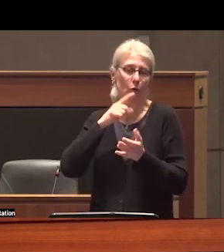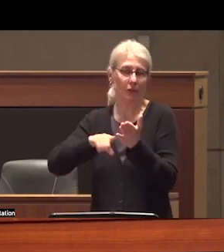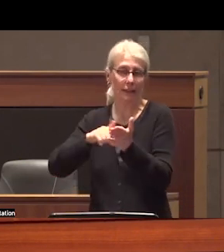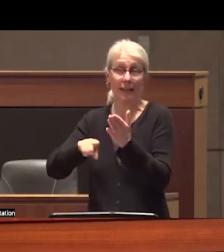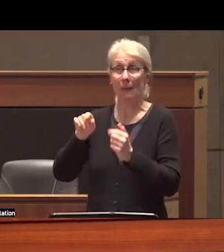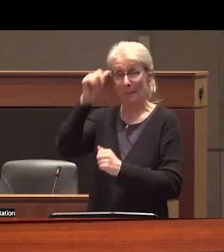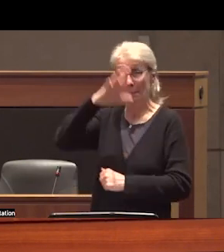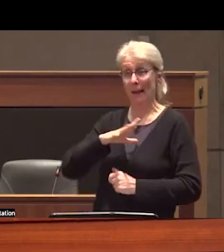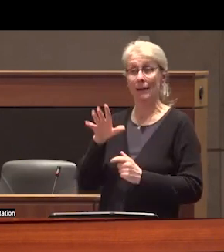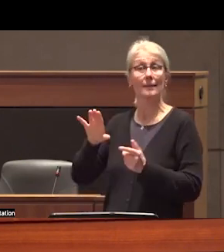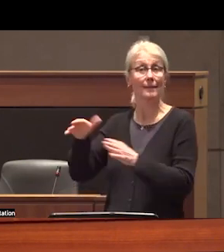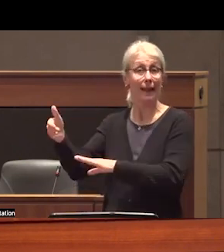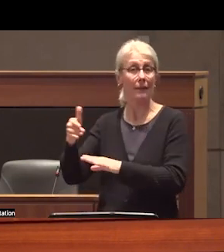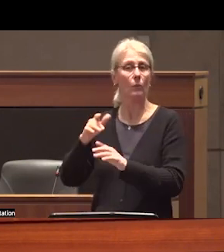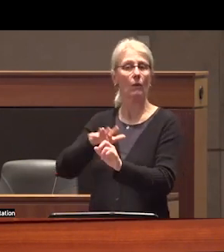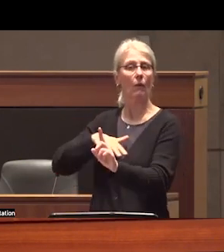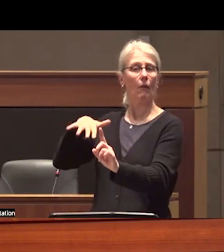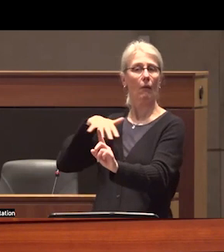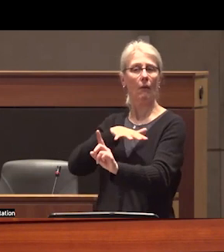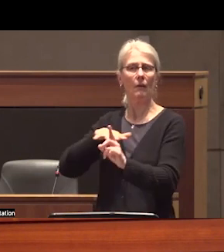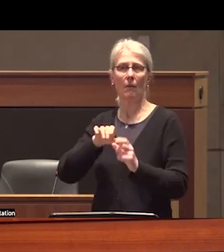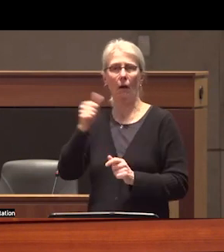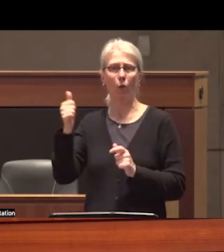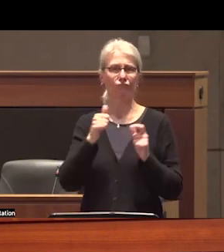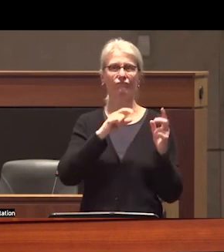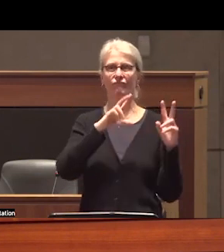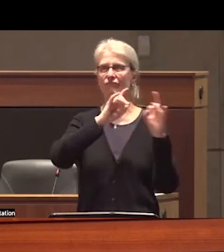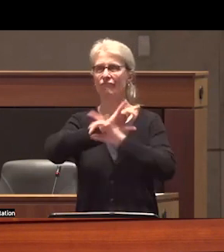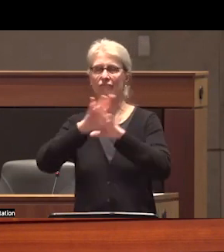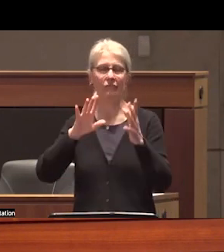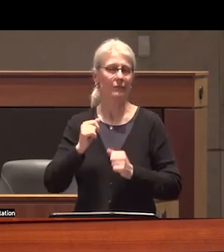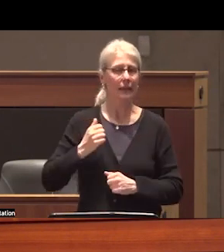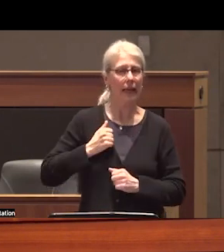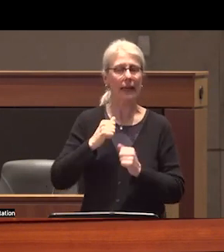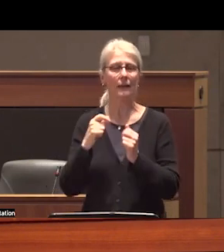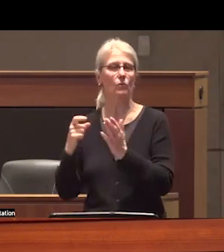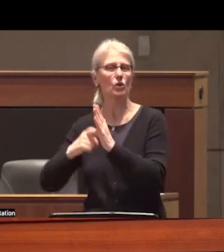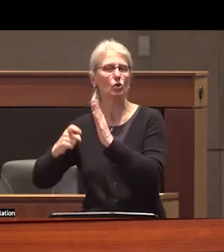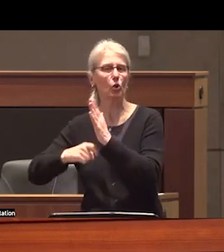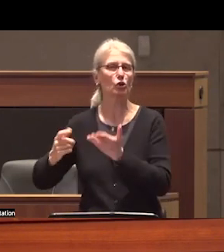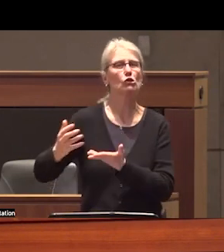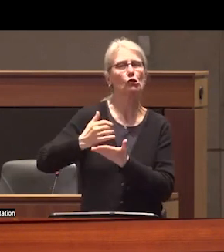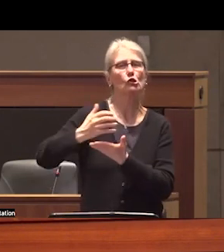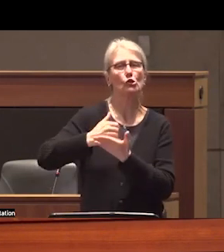was part of a much broader pattern in countries experiencing Canadian Like resources and it is